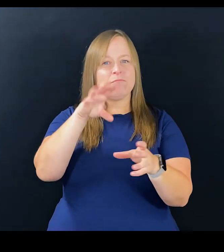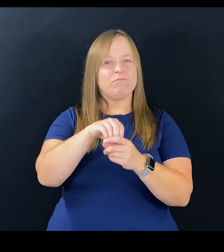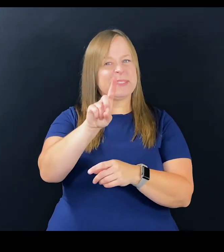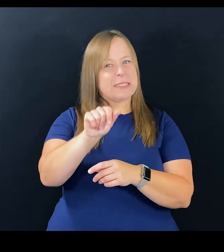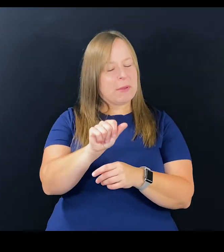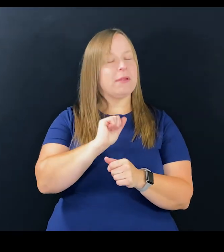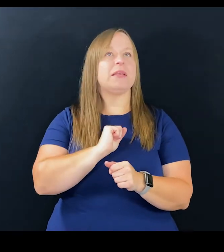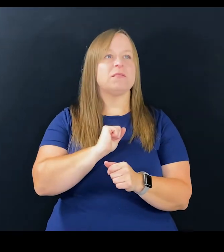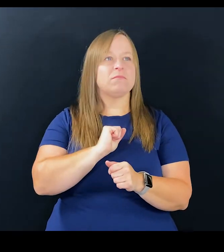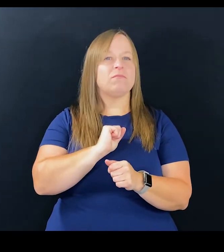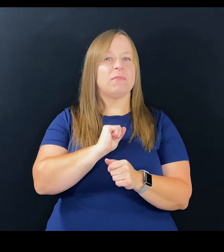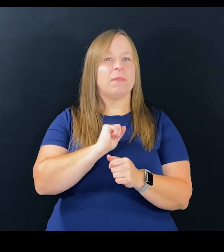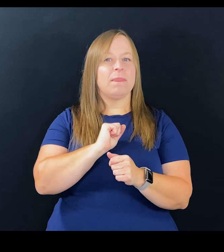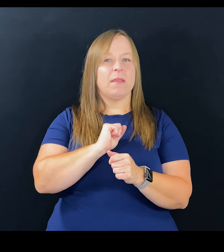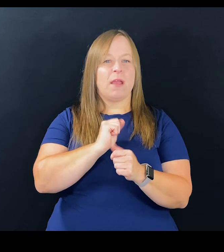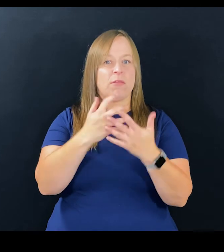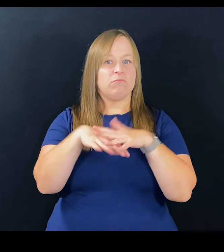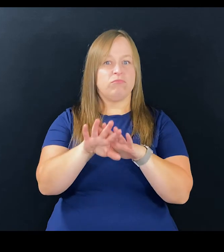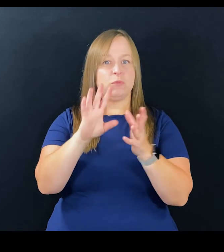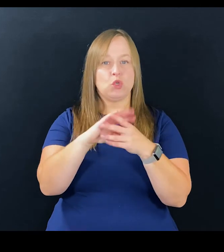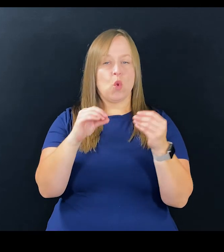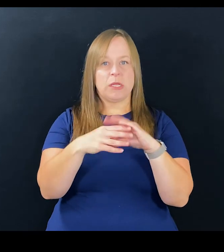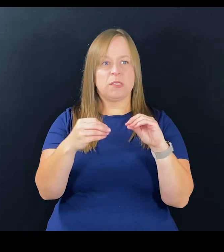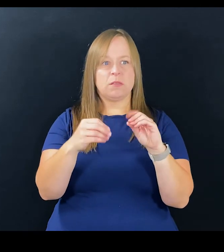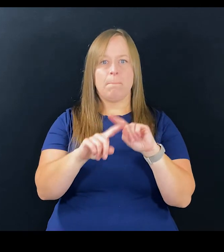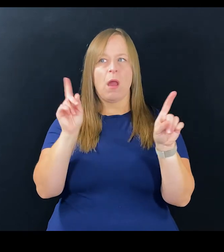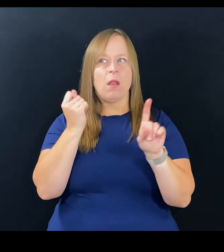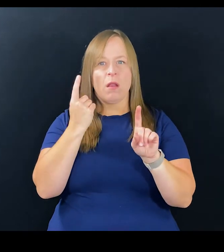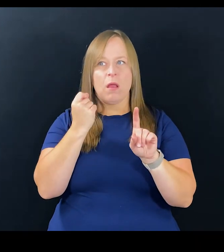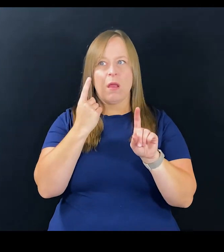have lots of people with disabilities in them, and they're just mainstream stories.